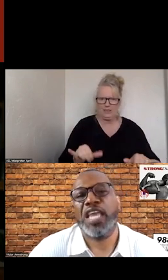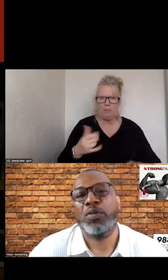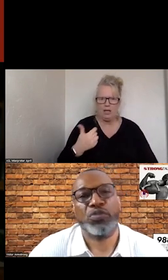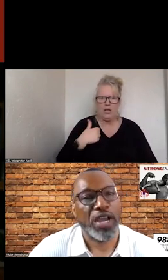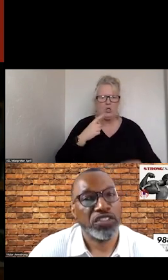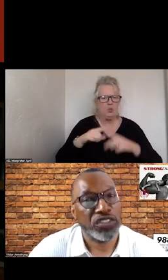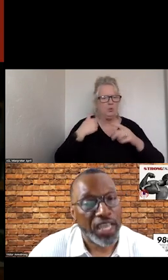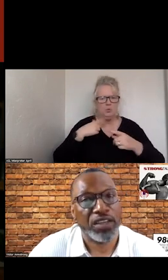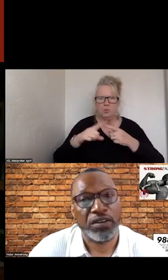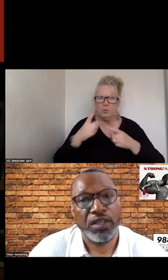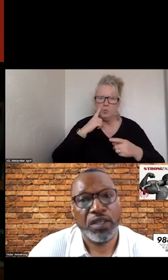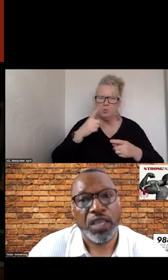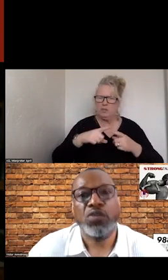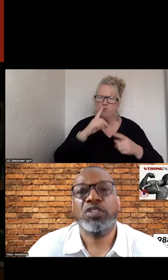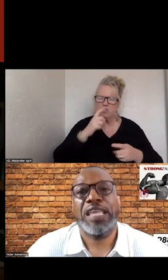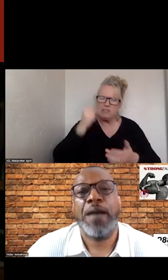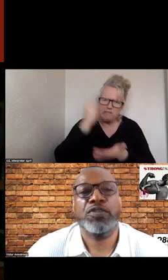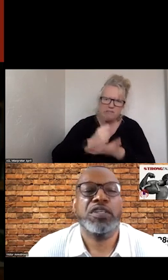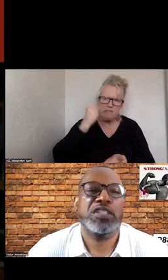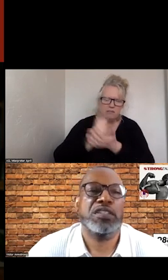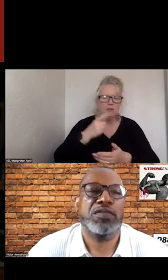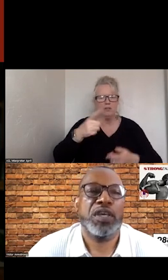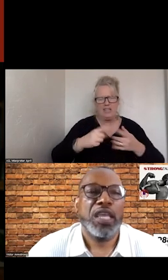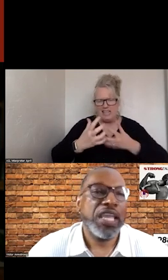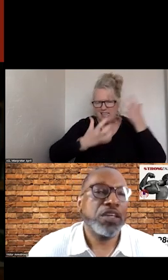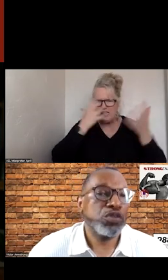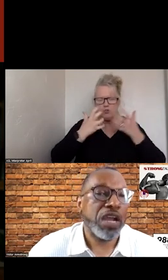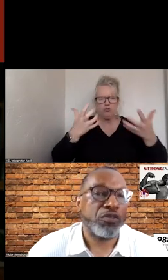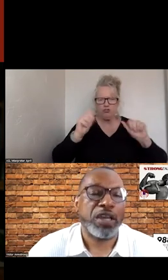THE TABLE WITH ANGER TO CAPTURE THE ATTENTION OF ANYONE WHO DOES NOT